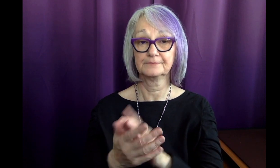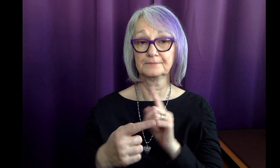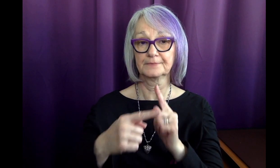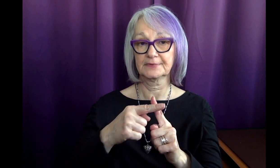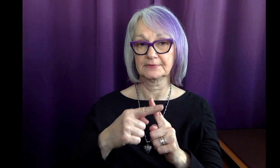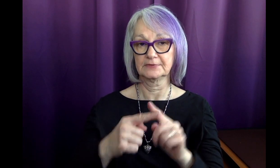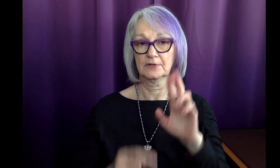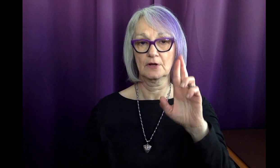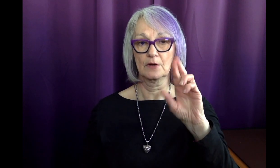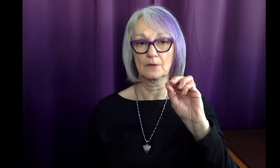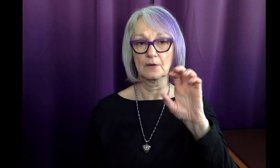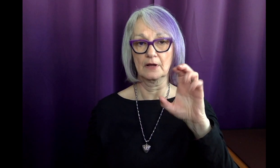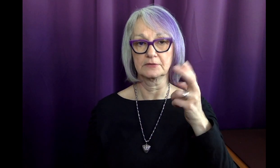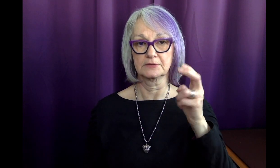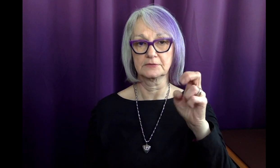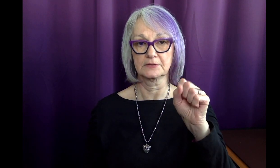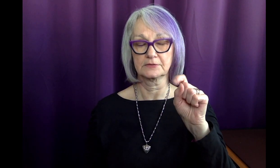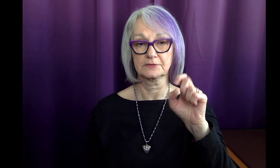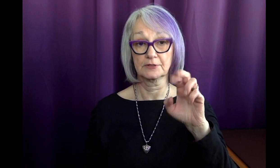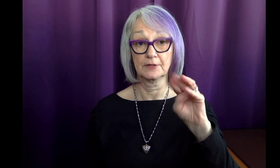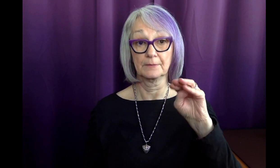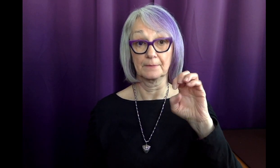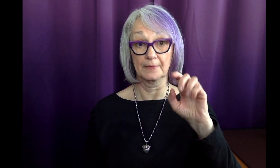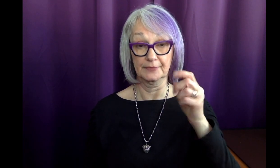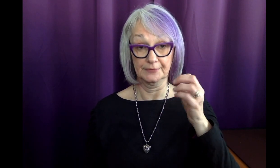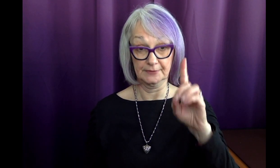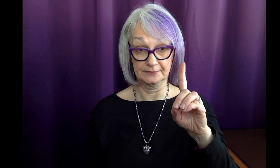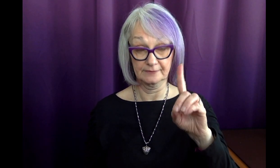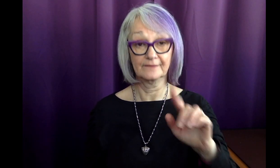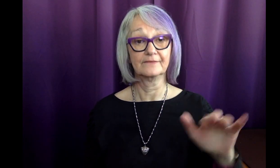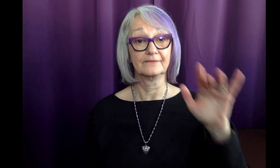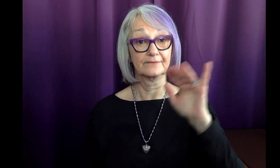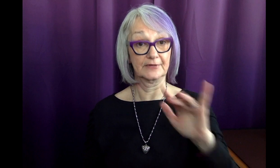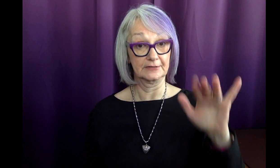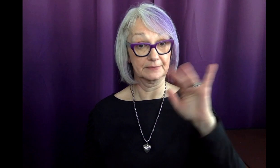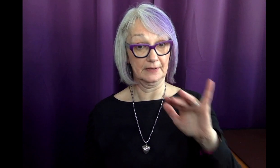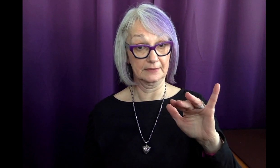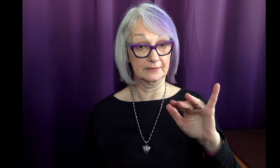Additionally, they used the Rochester Method (fingerspelling each word)